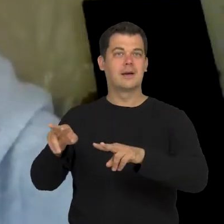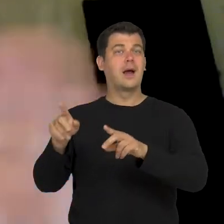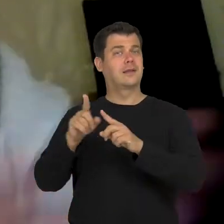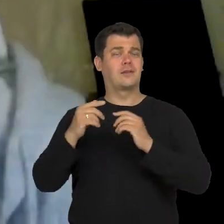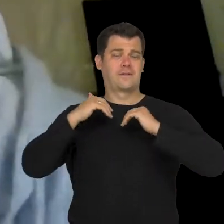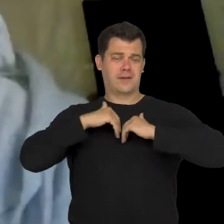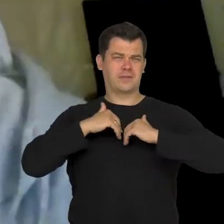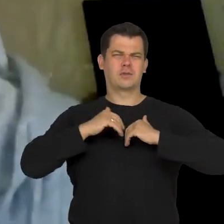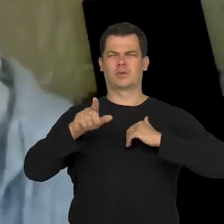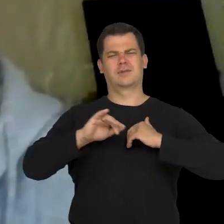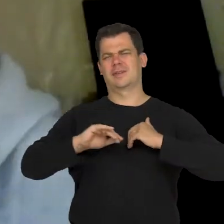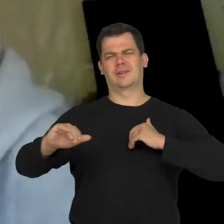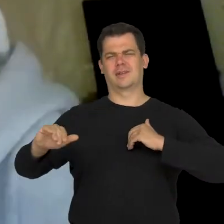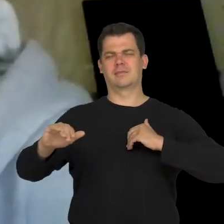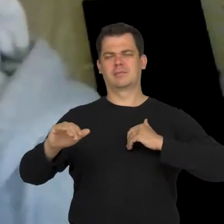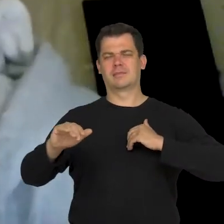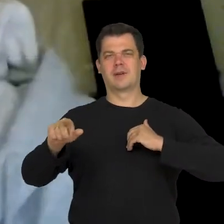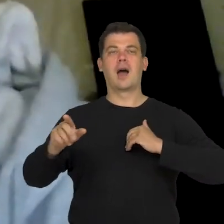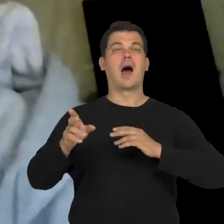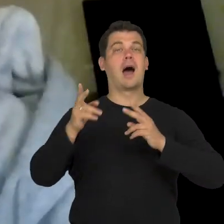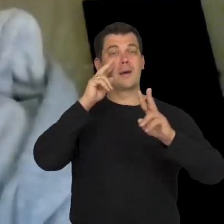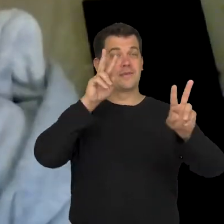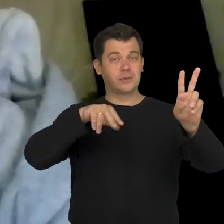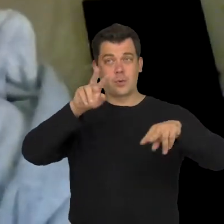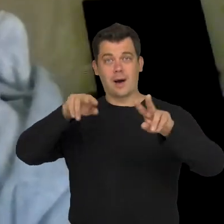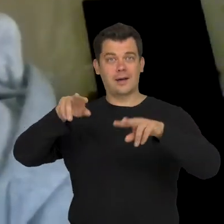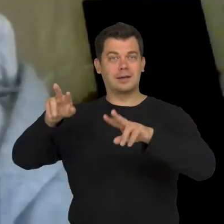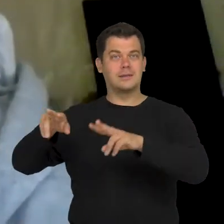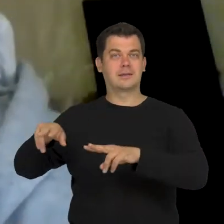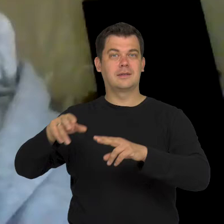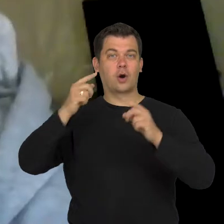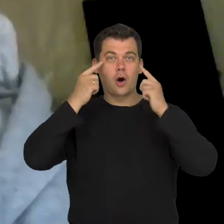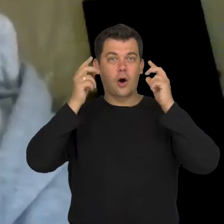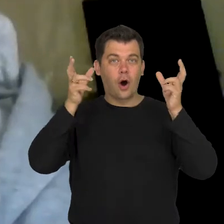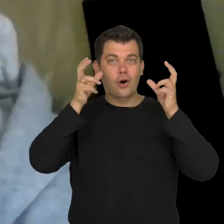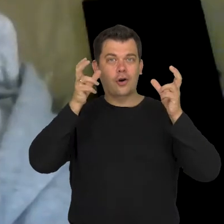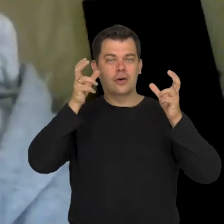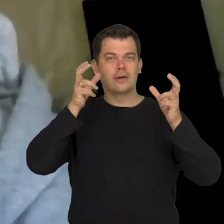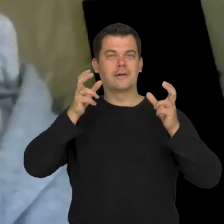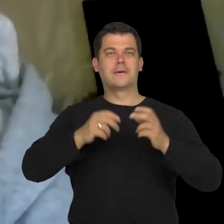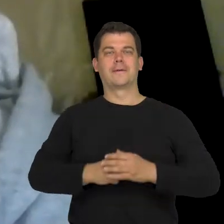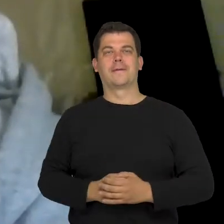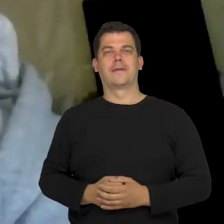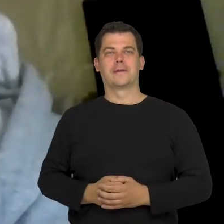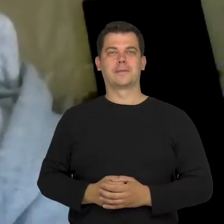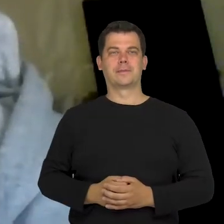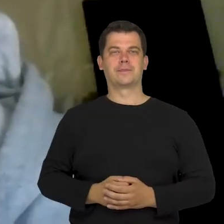but let's stick to the look that focuses on what we can actually see.